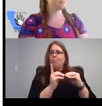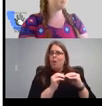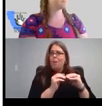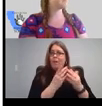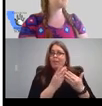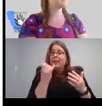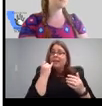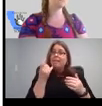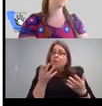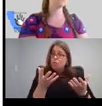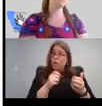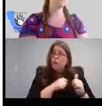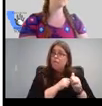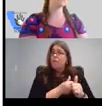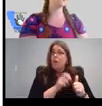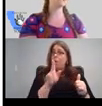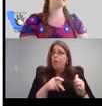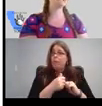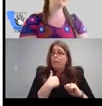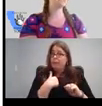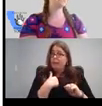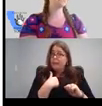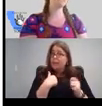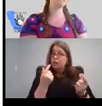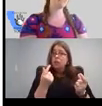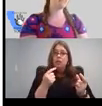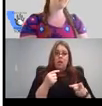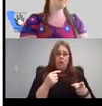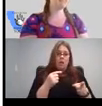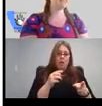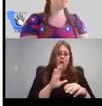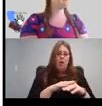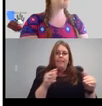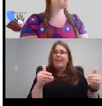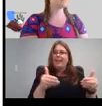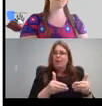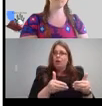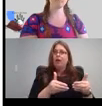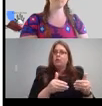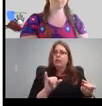ever want to follow up with me, right here on the on the spreadsheet on that introduction